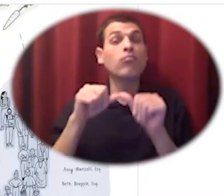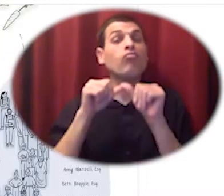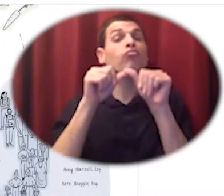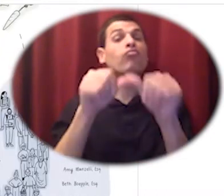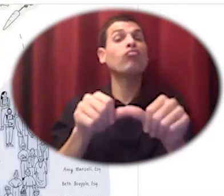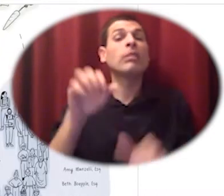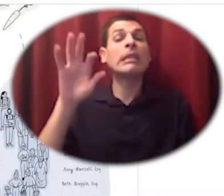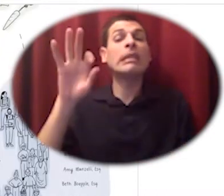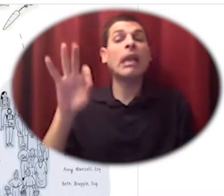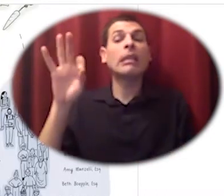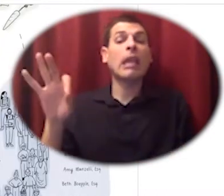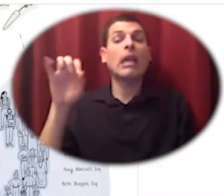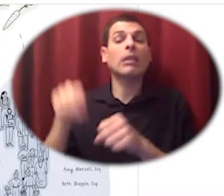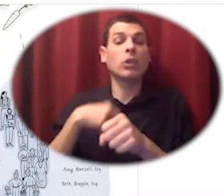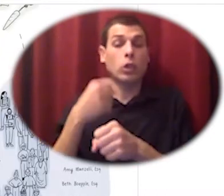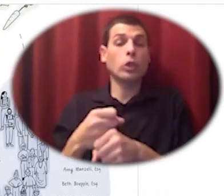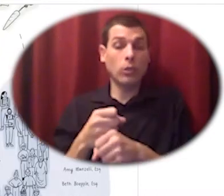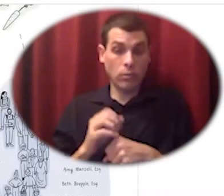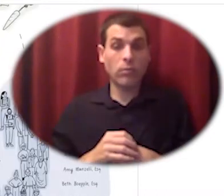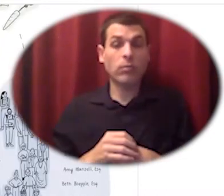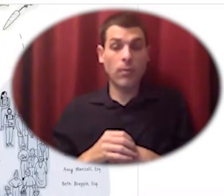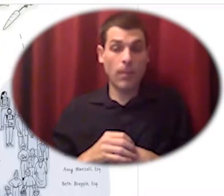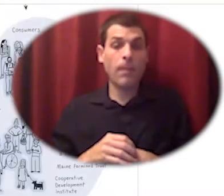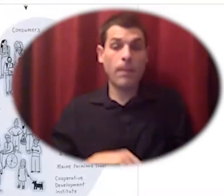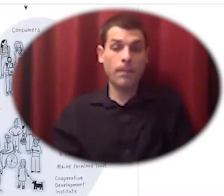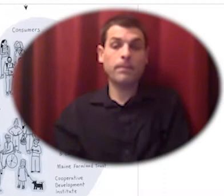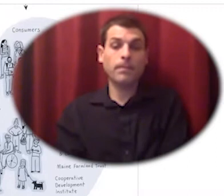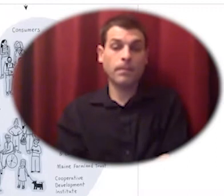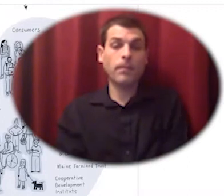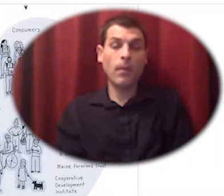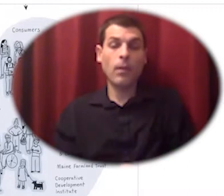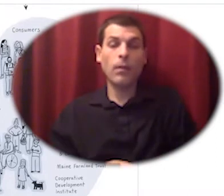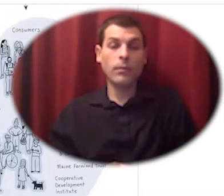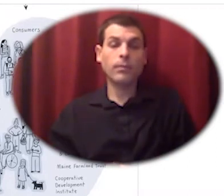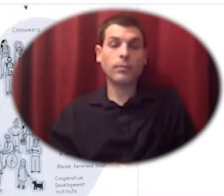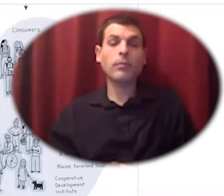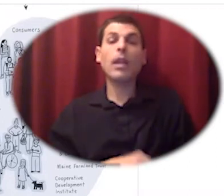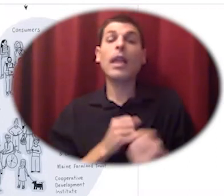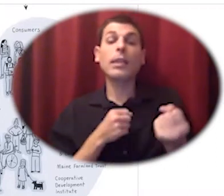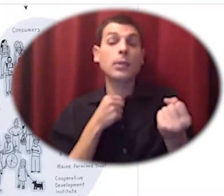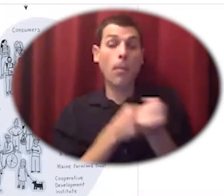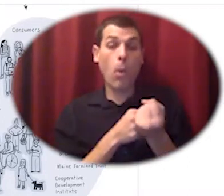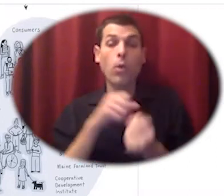to the commons board and to the somali bantu community and so they're farming it cooperatively